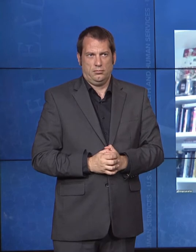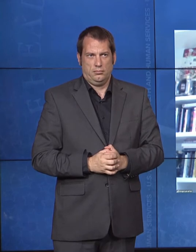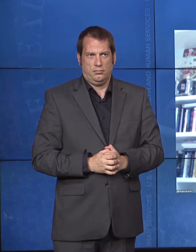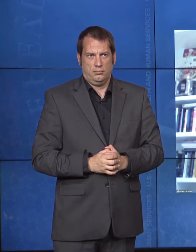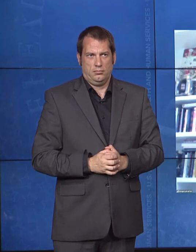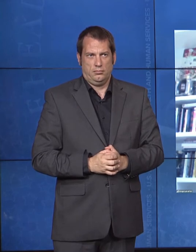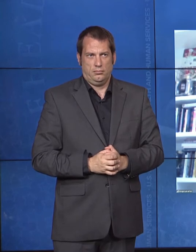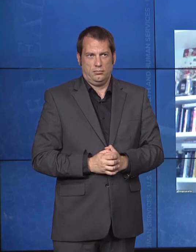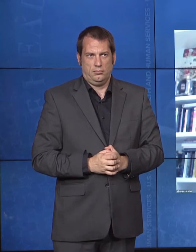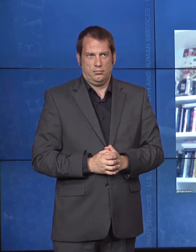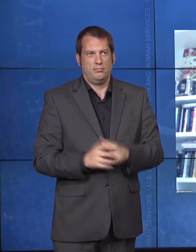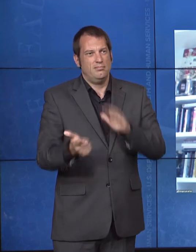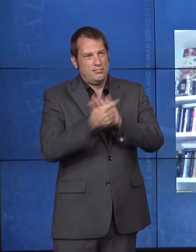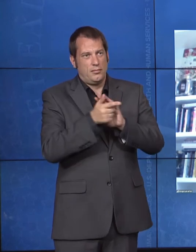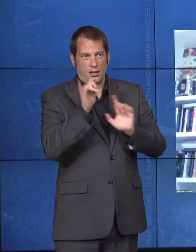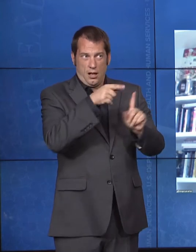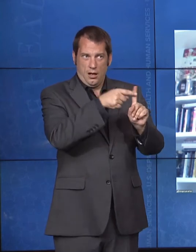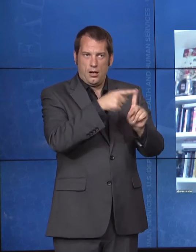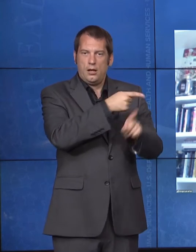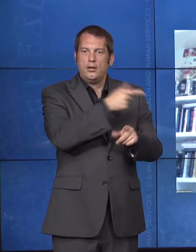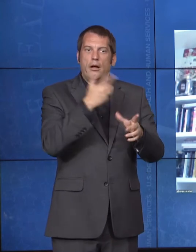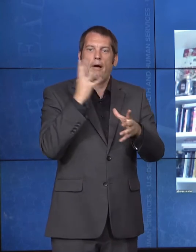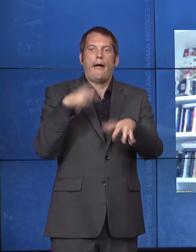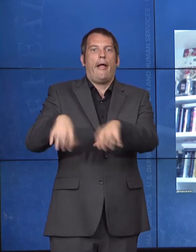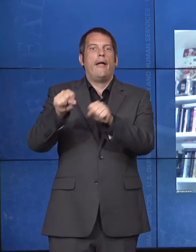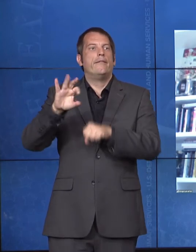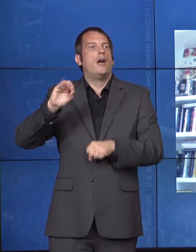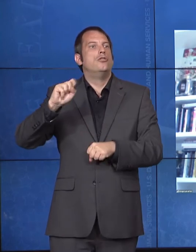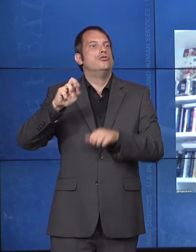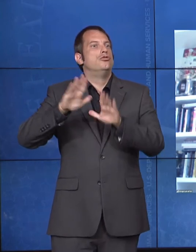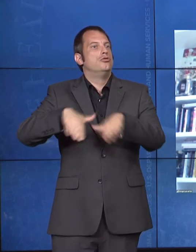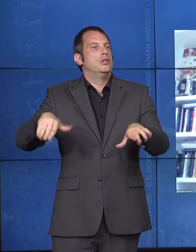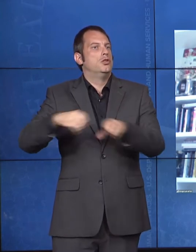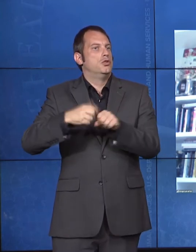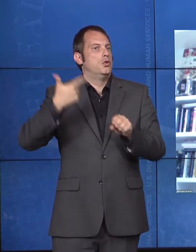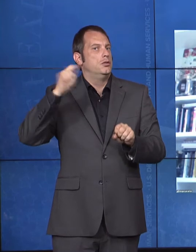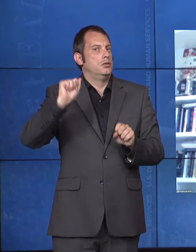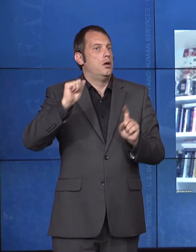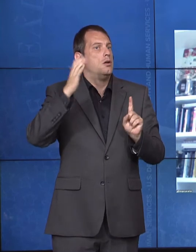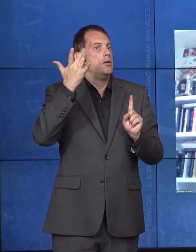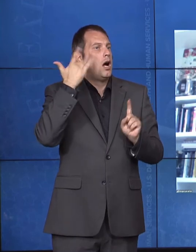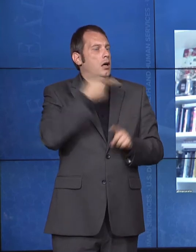to make sure that she had the ability to take her children that to be their foster parent